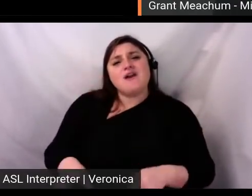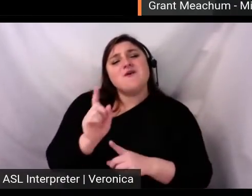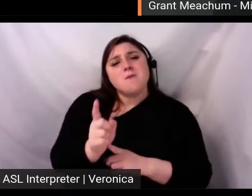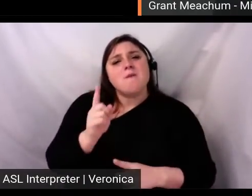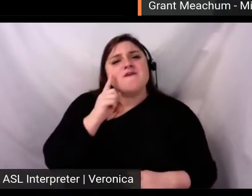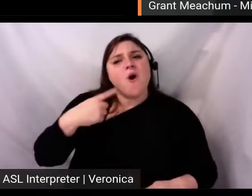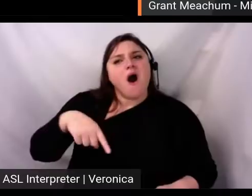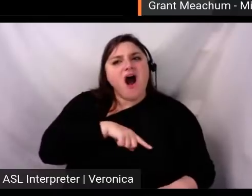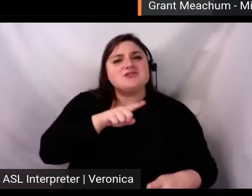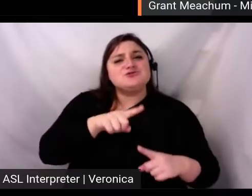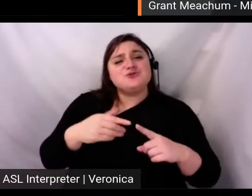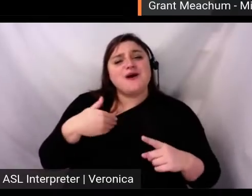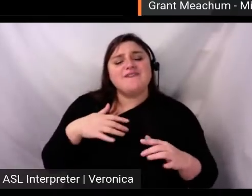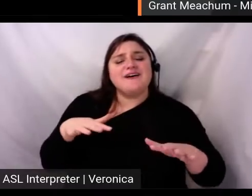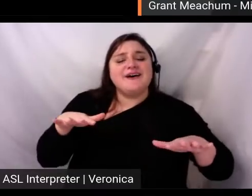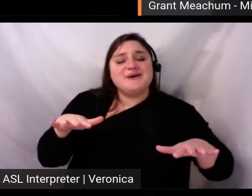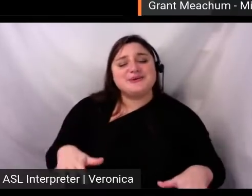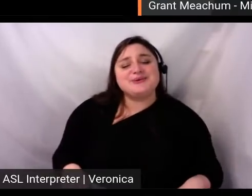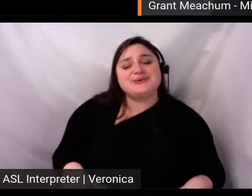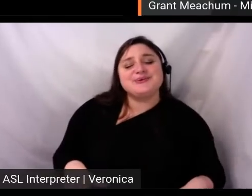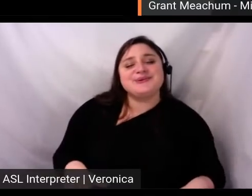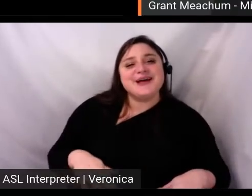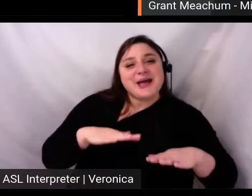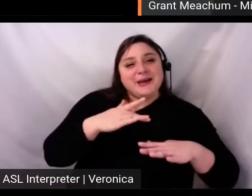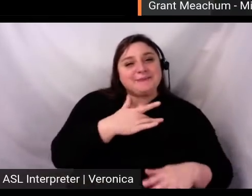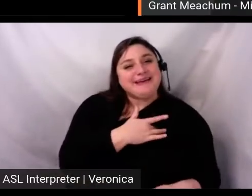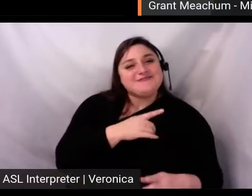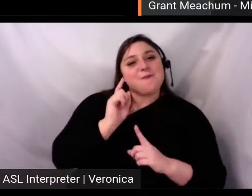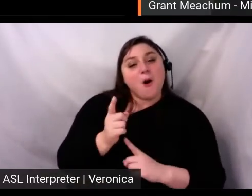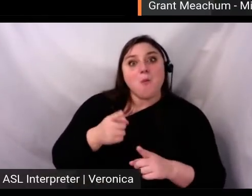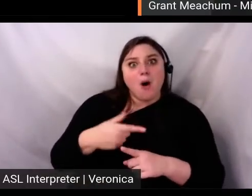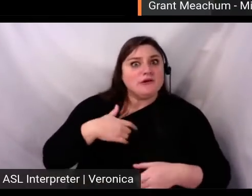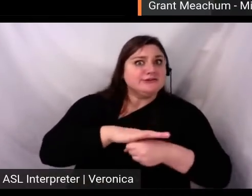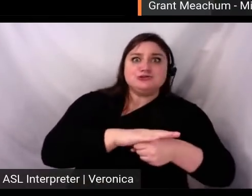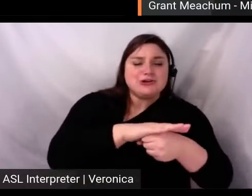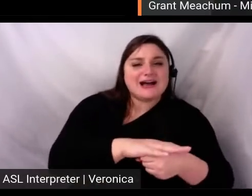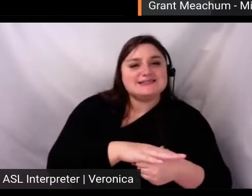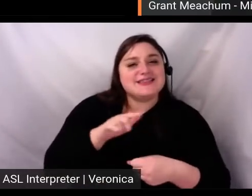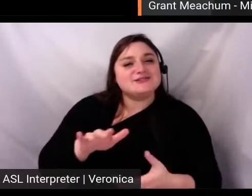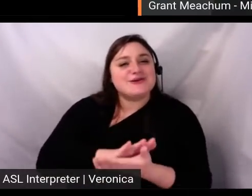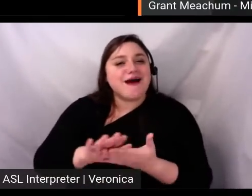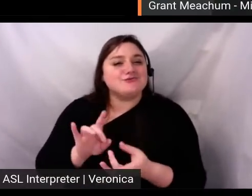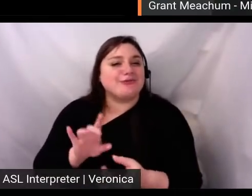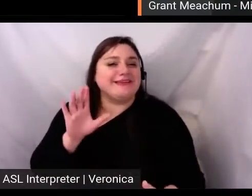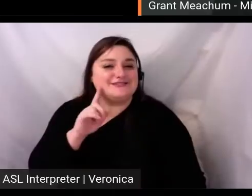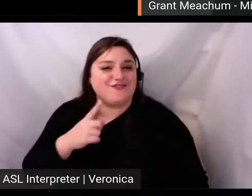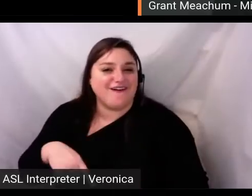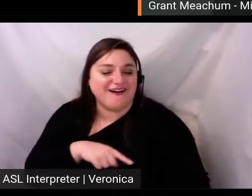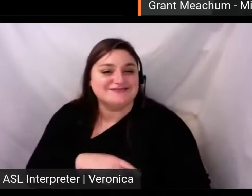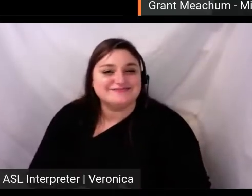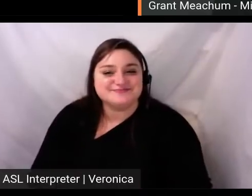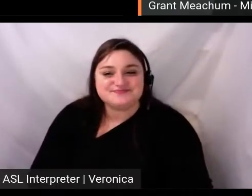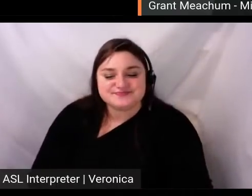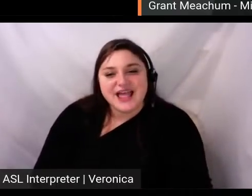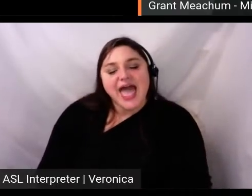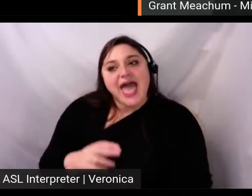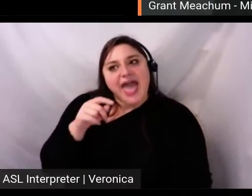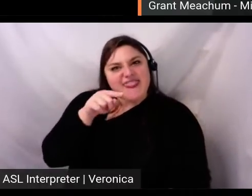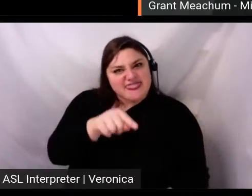worsening health crisis. Now deeper into lockdown, no end in sight, May 11th, and needed a new innovative idea to build on this momentum.